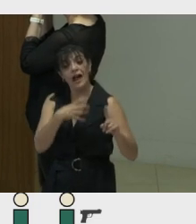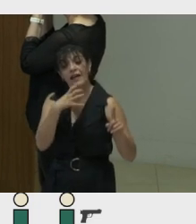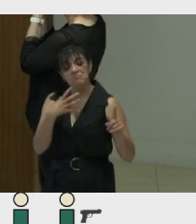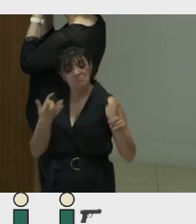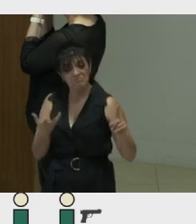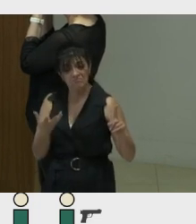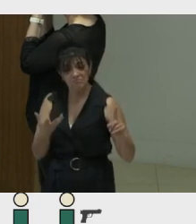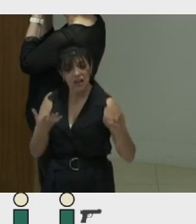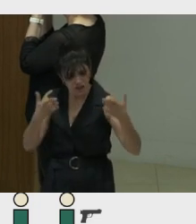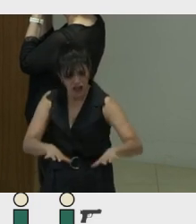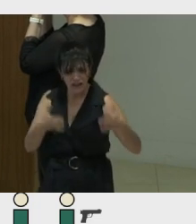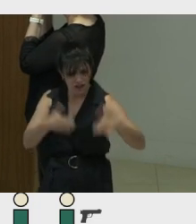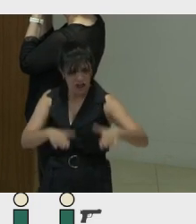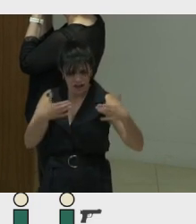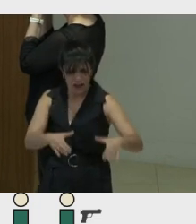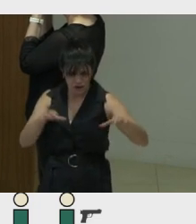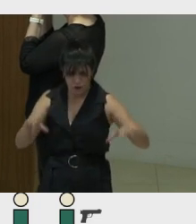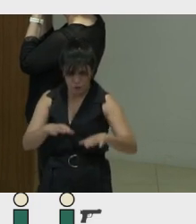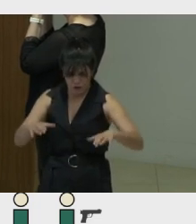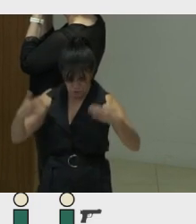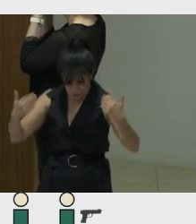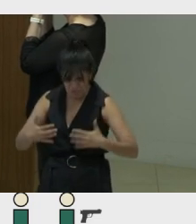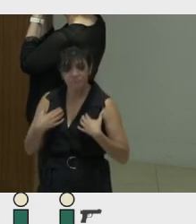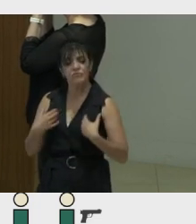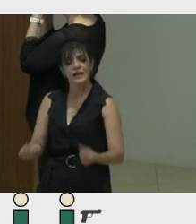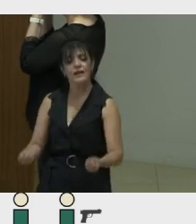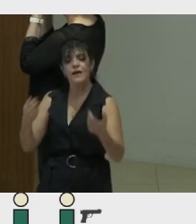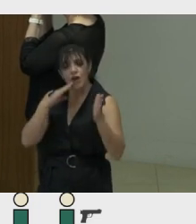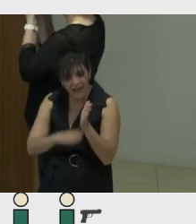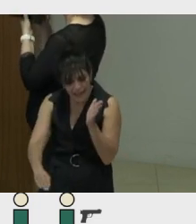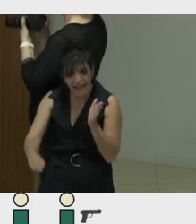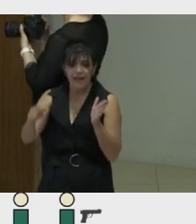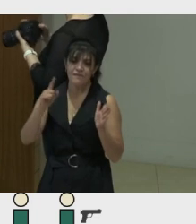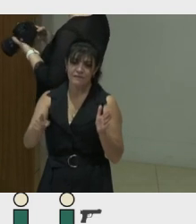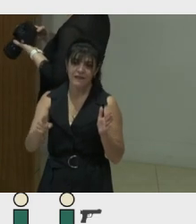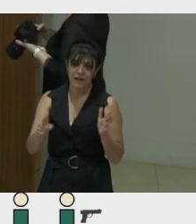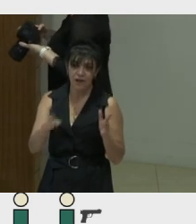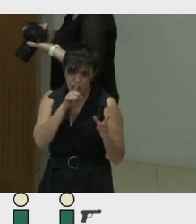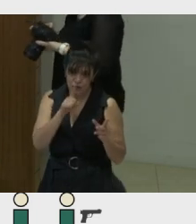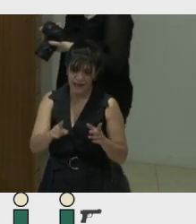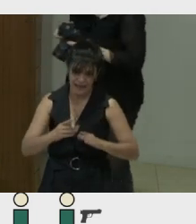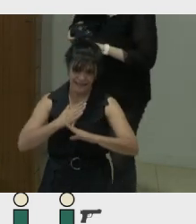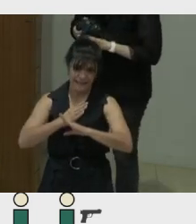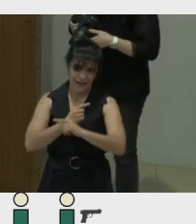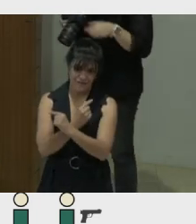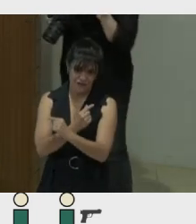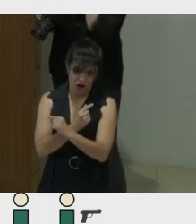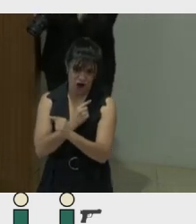countless chances of redeeming themselves, being forgiven, rather than the actual safeguarding policy being implemented.